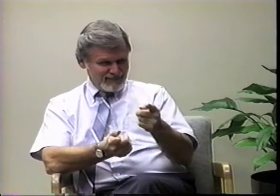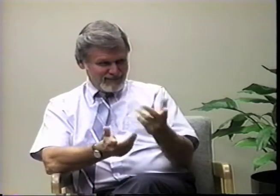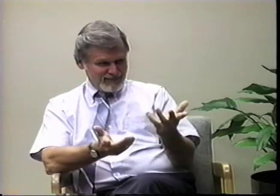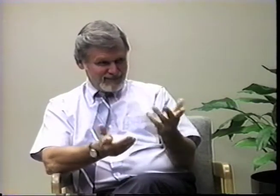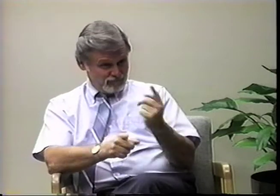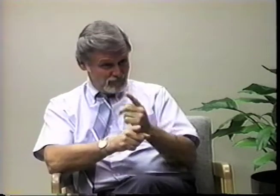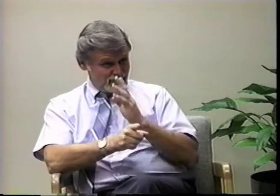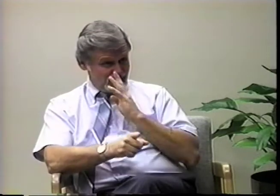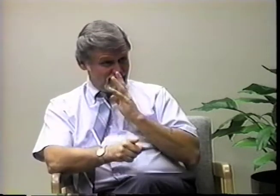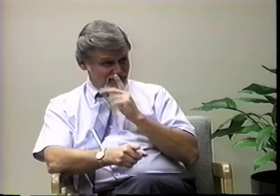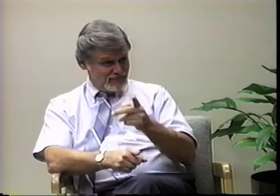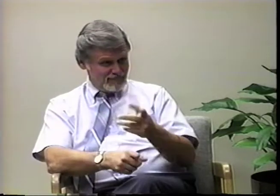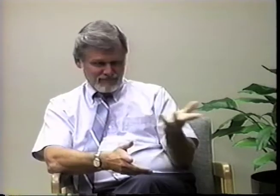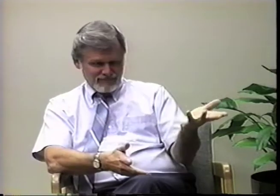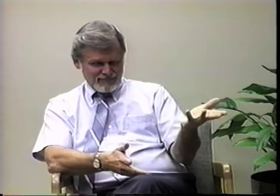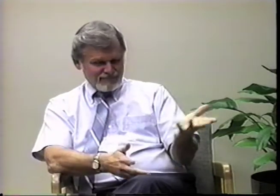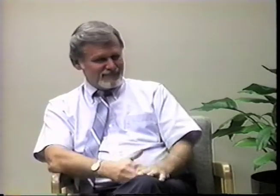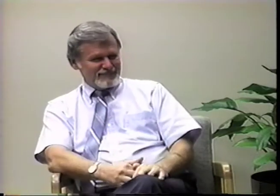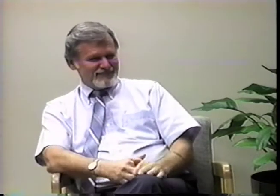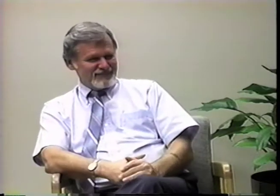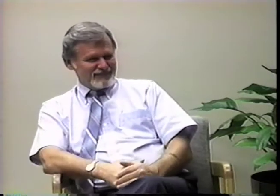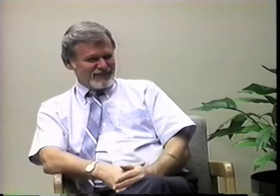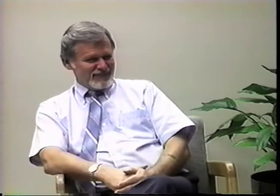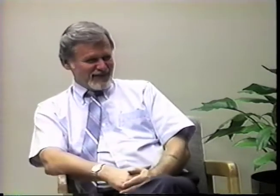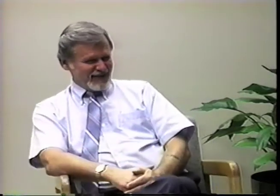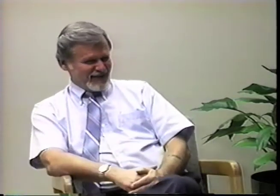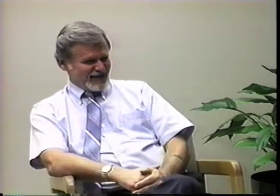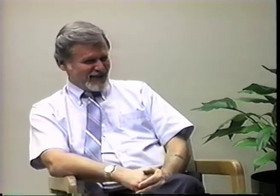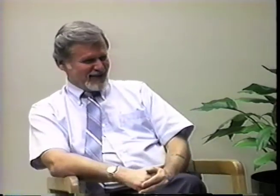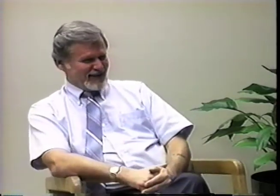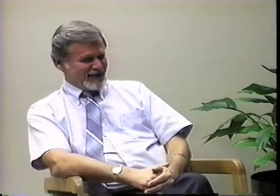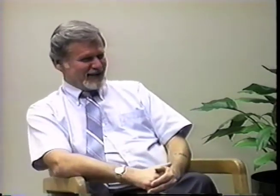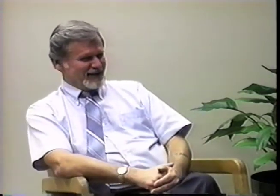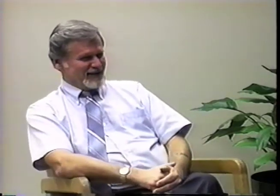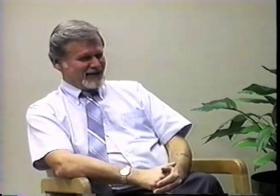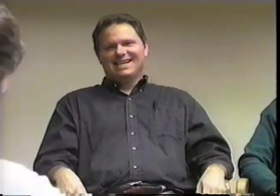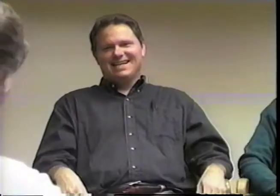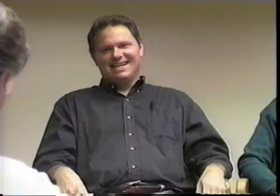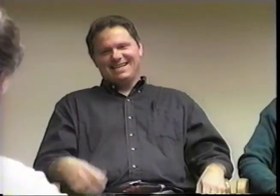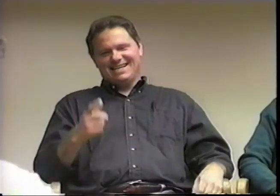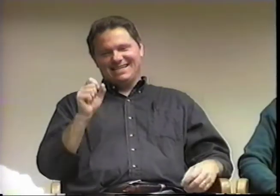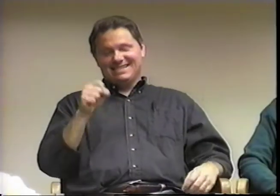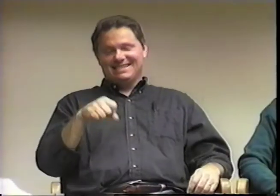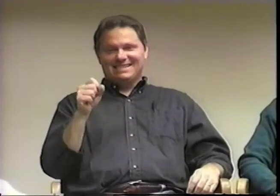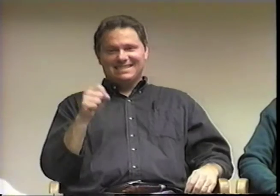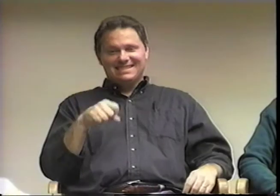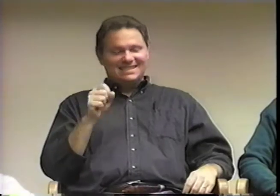Or, do you want to add anything?